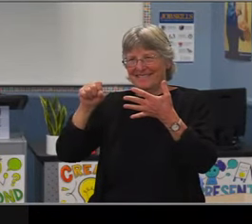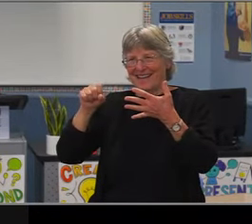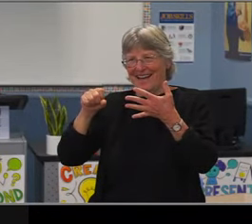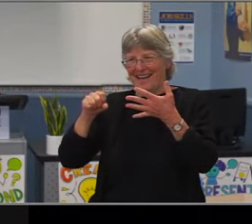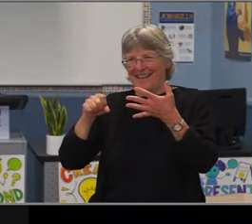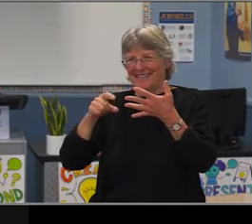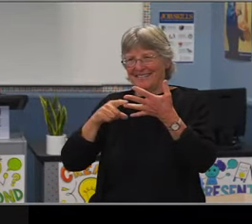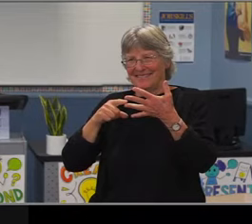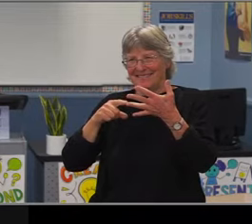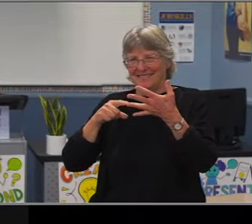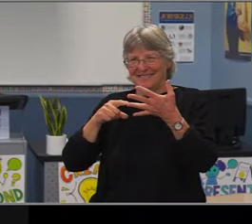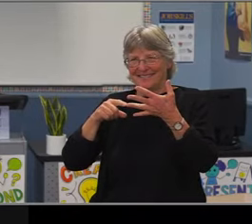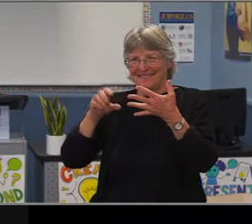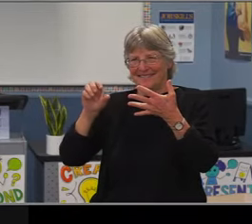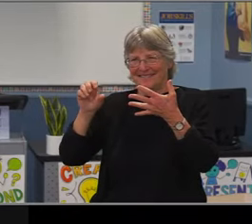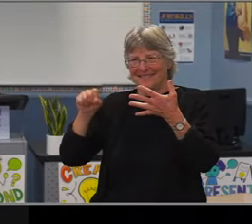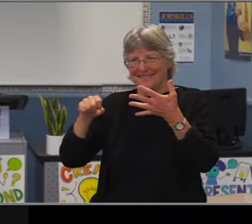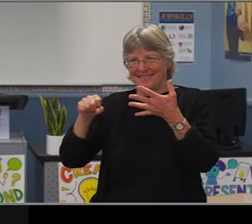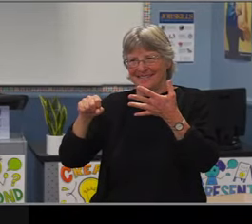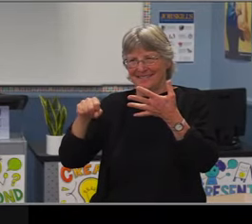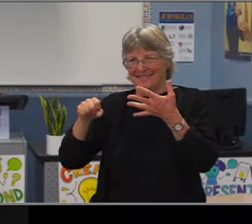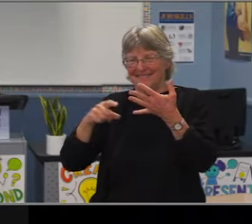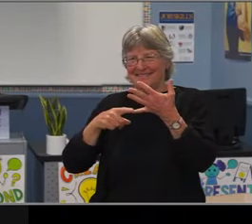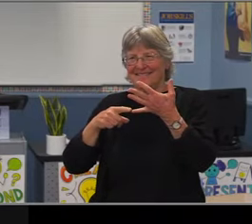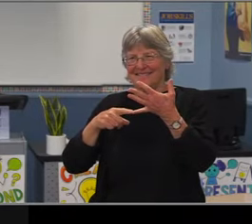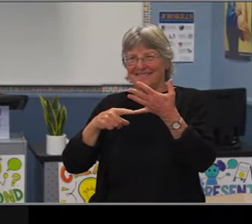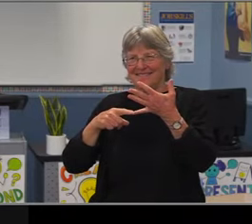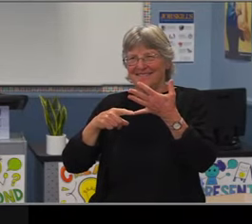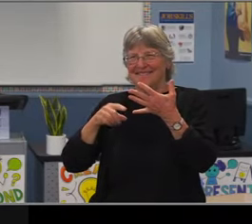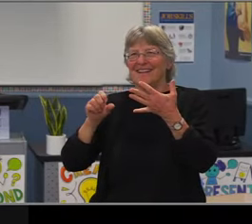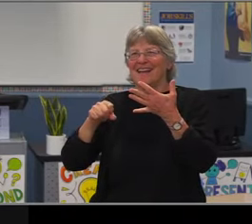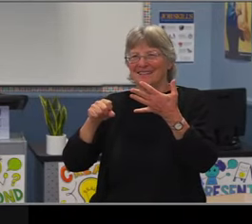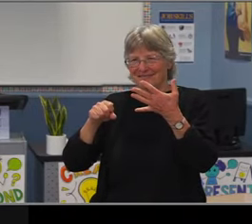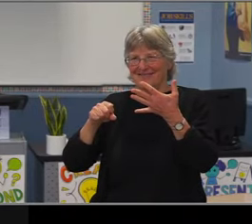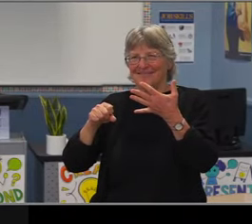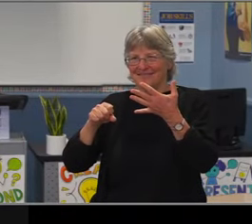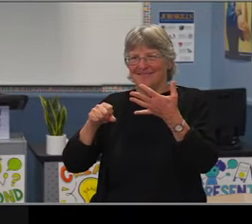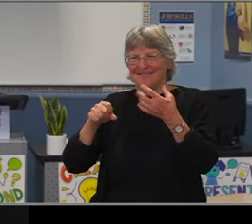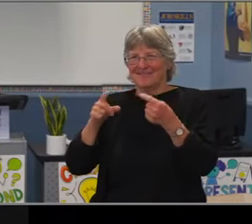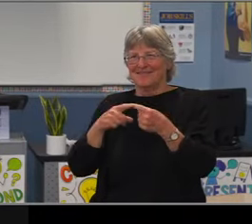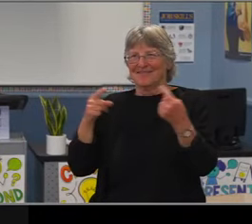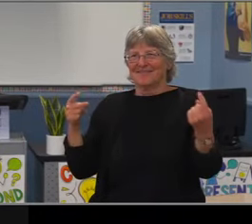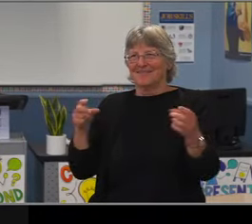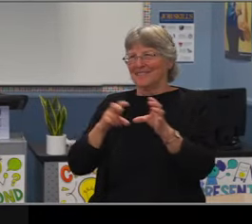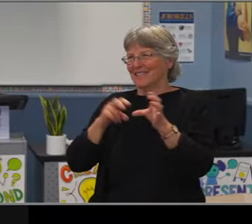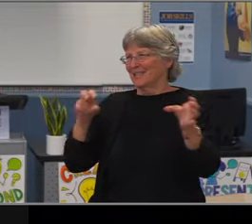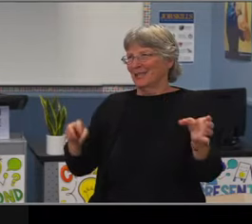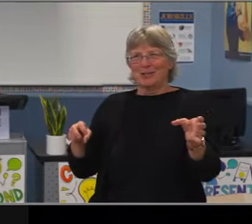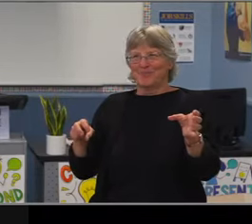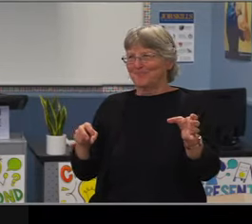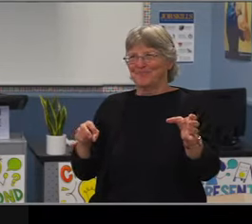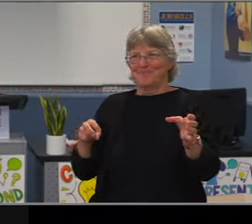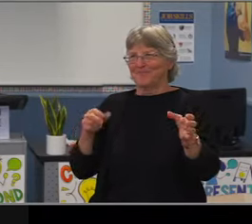faculty, and students. Through the foundation that you and your late husband Matthew, established,